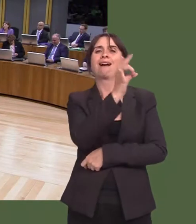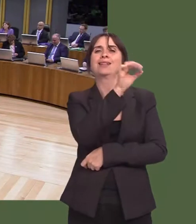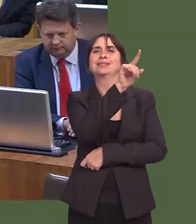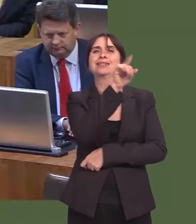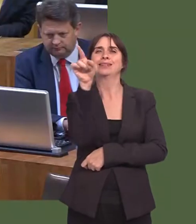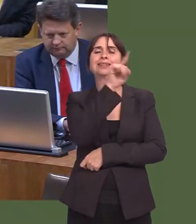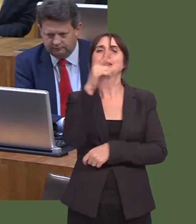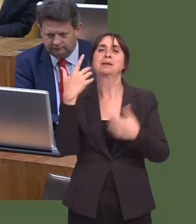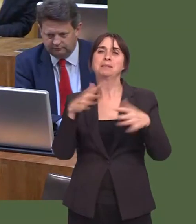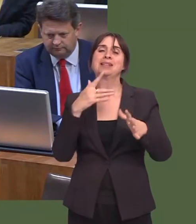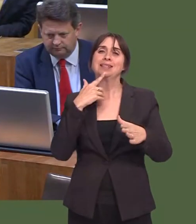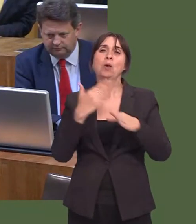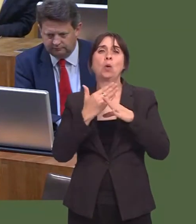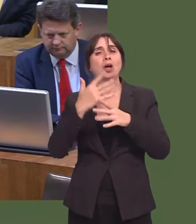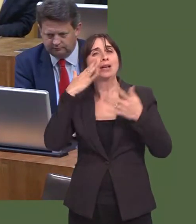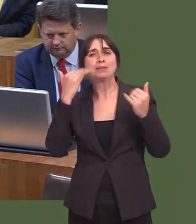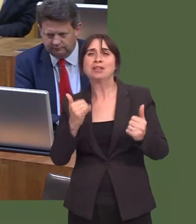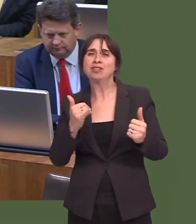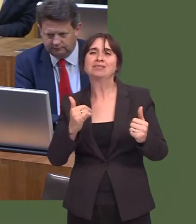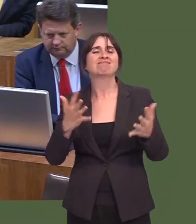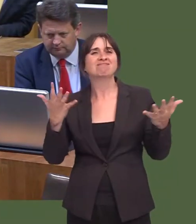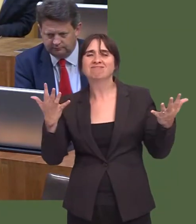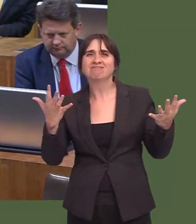In other parts of Wales, schools and local authorities have worked together to find new